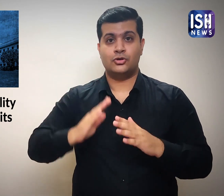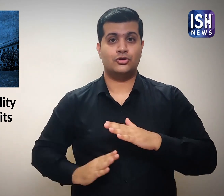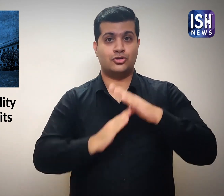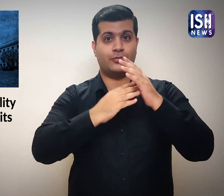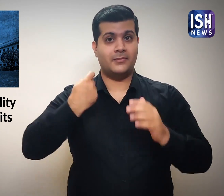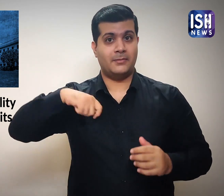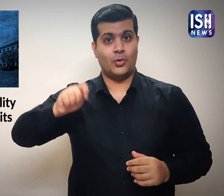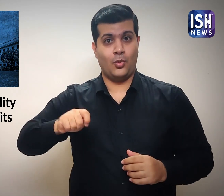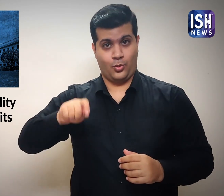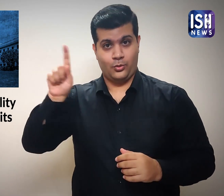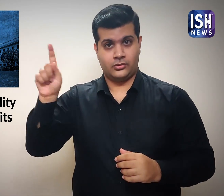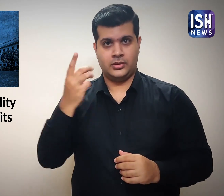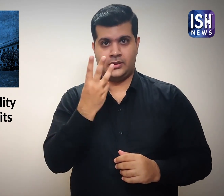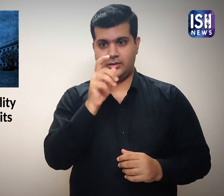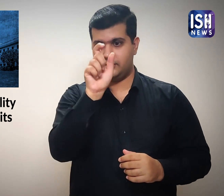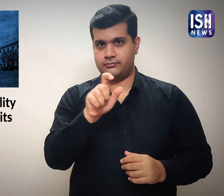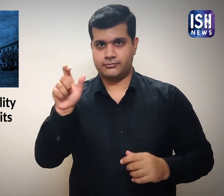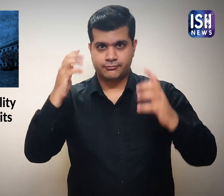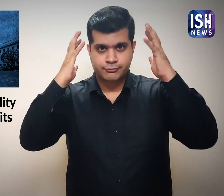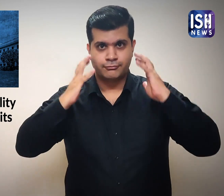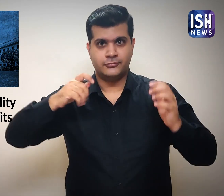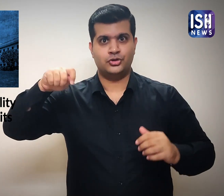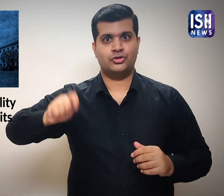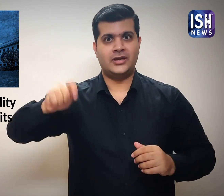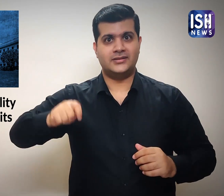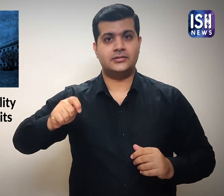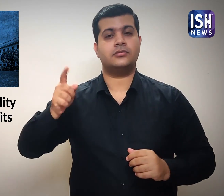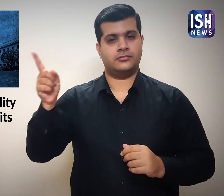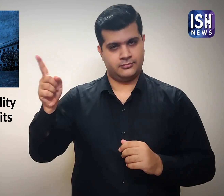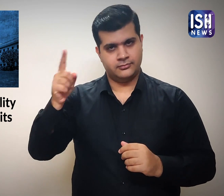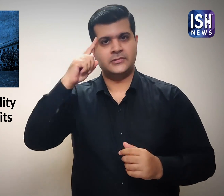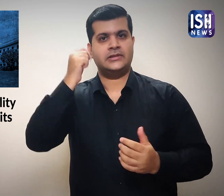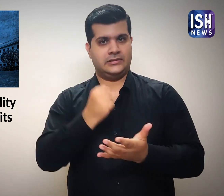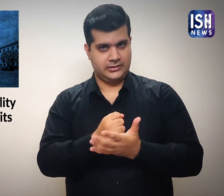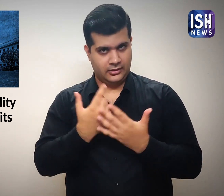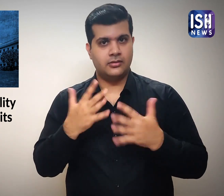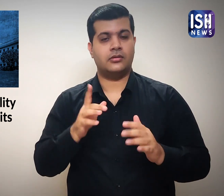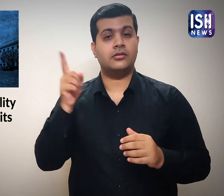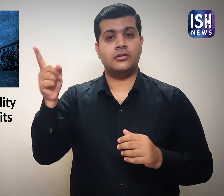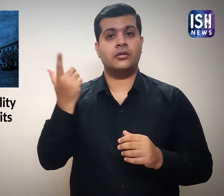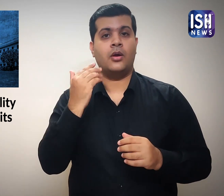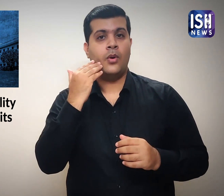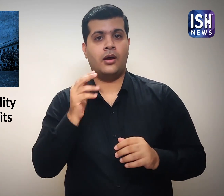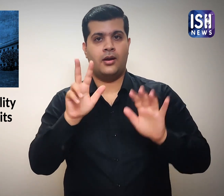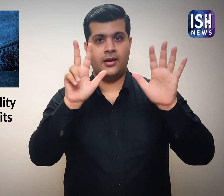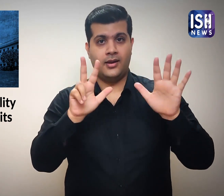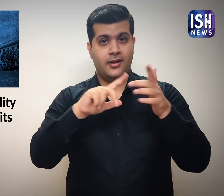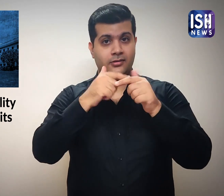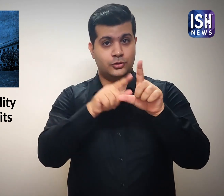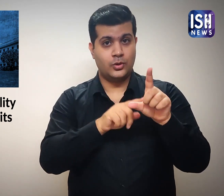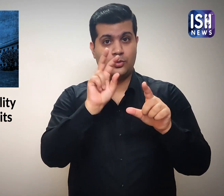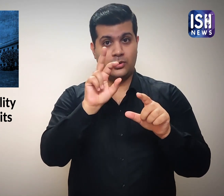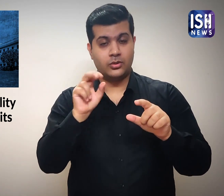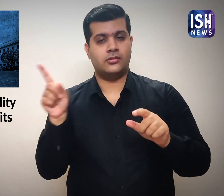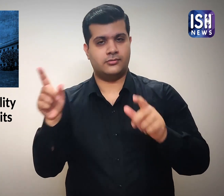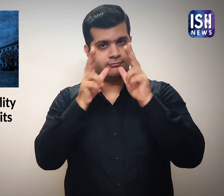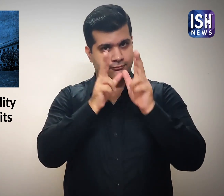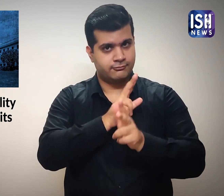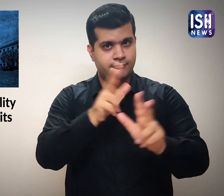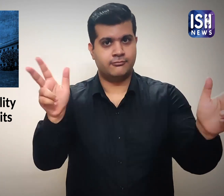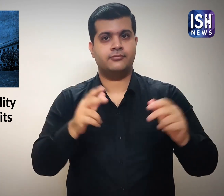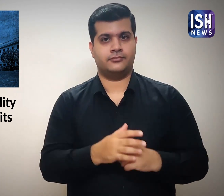A three judge Bench of the Supreme Court announced their decision about this case on 8th July 2020